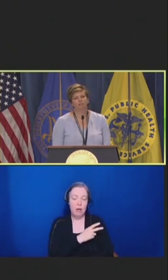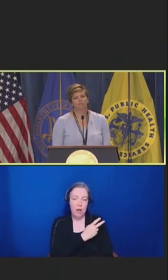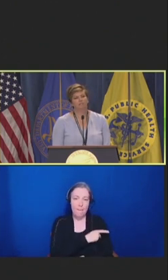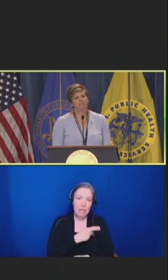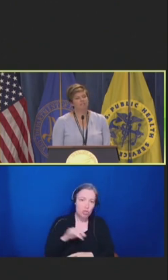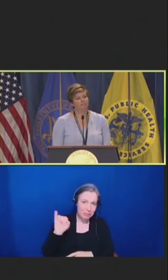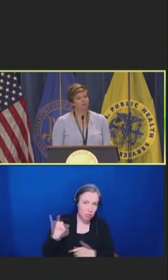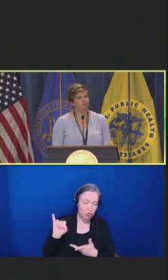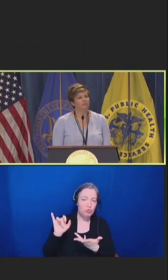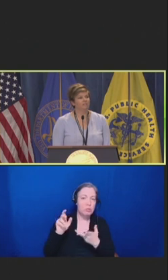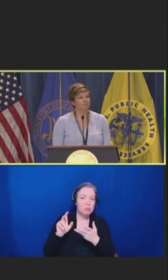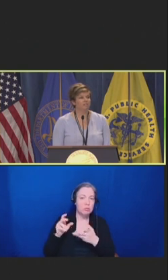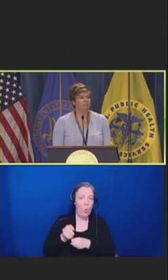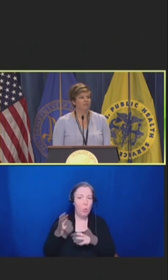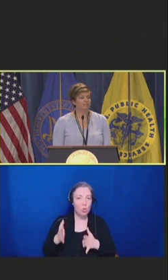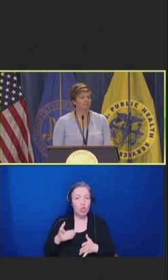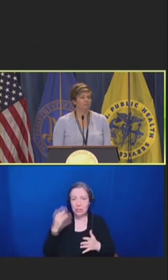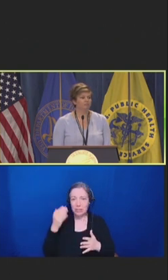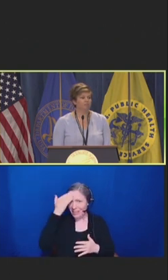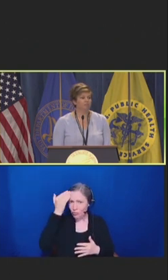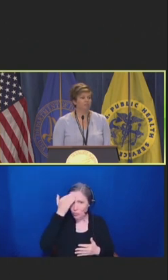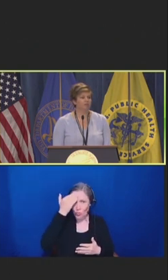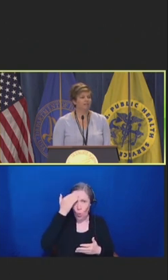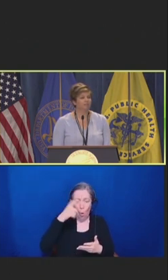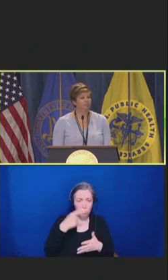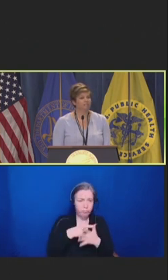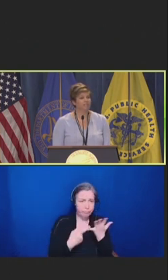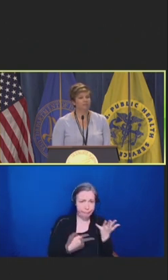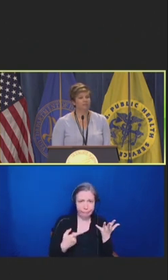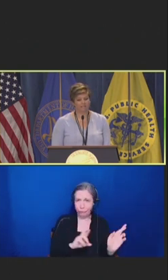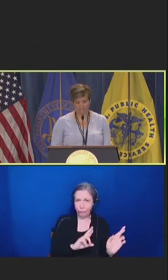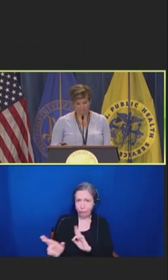so that they know that these provisions are available to them and they can take advantage